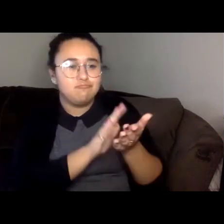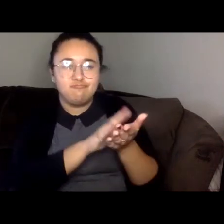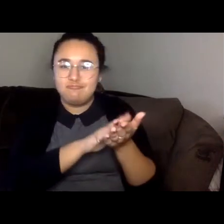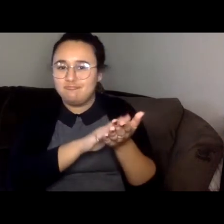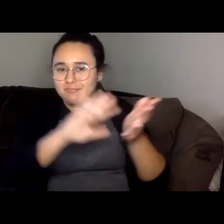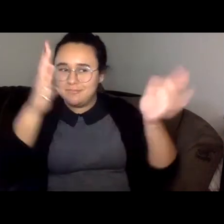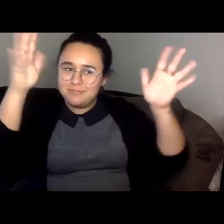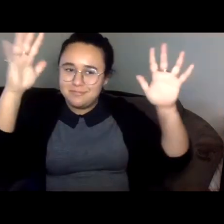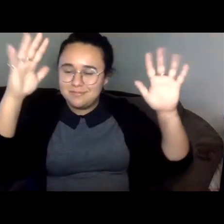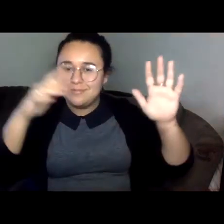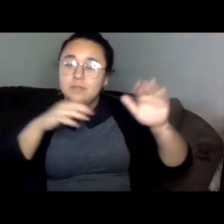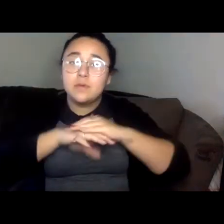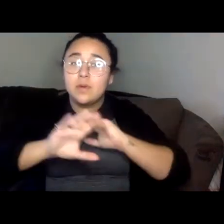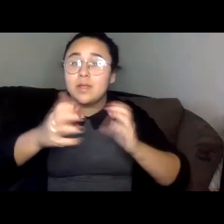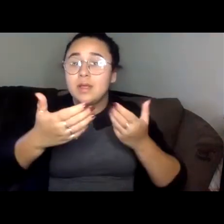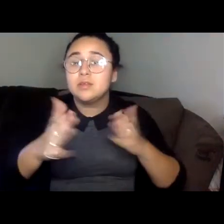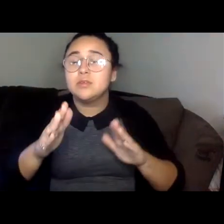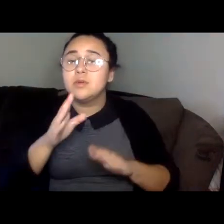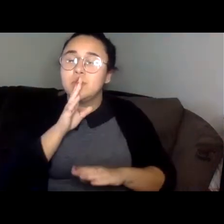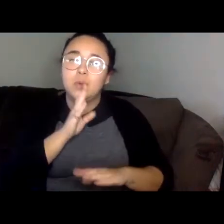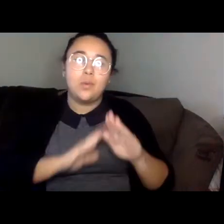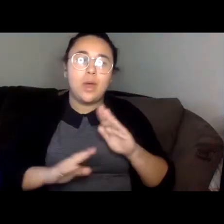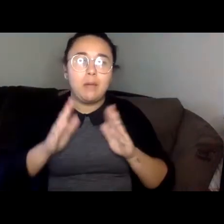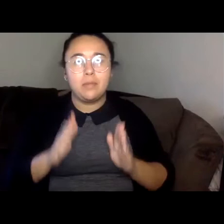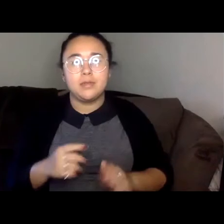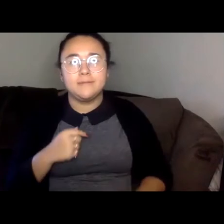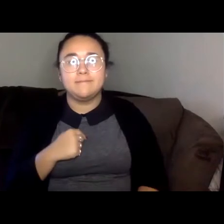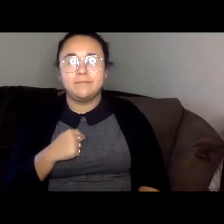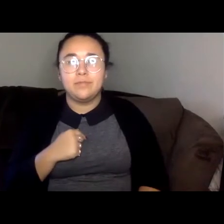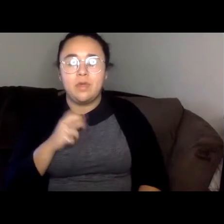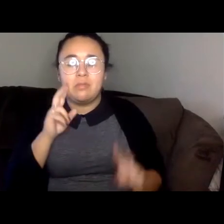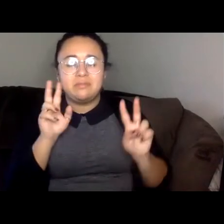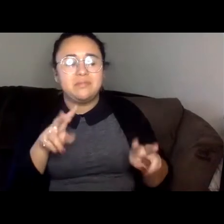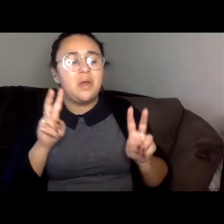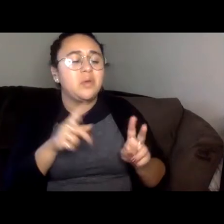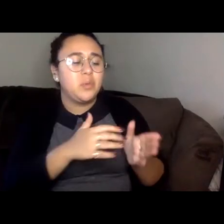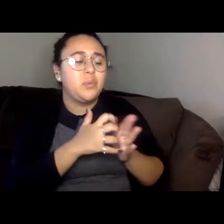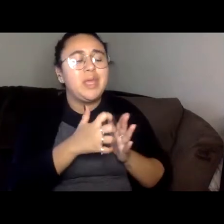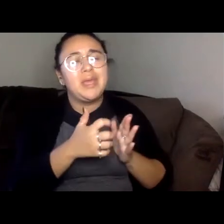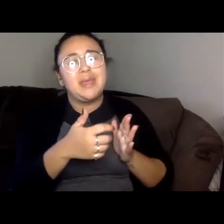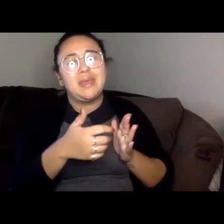If you enter the classroom as the considerate person I know. They dismiss you as a weak Oriental.